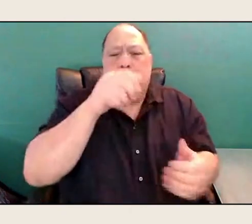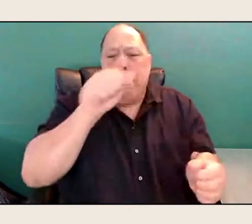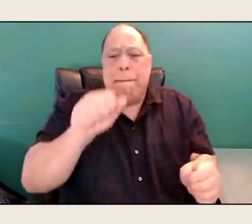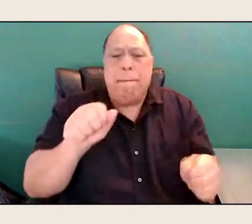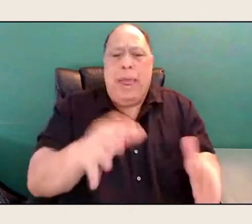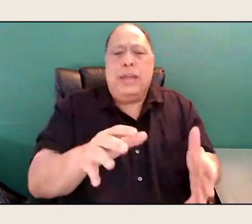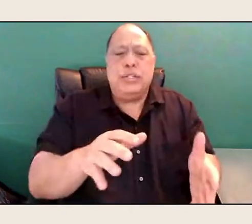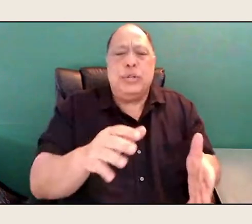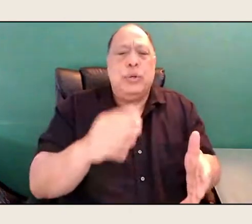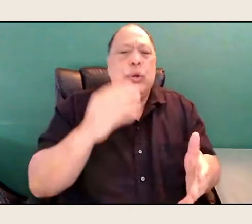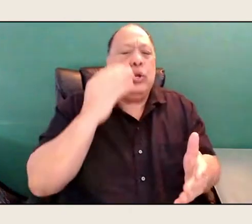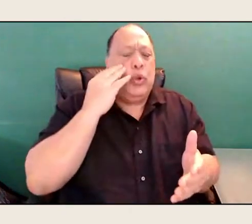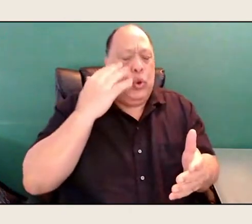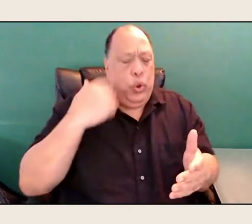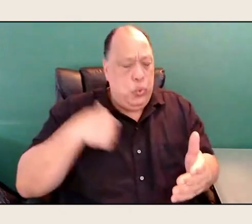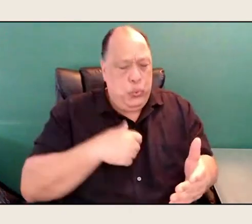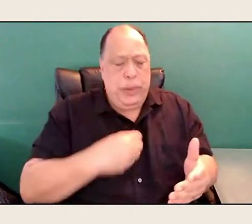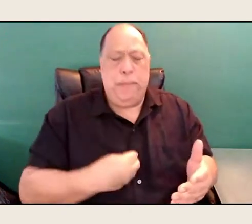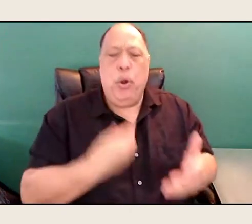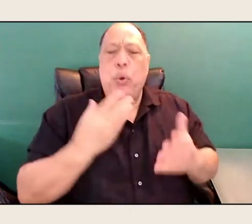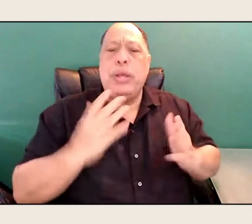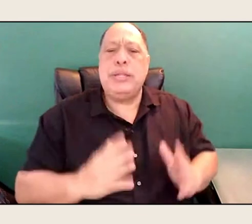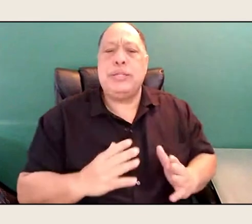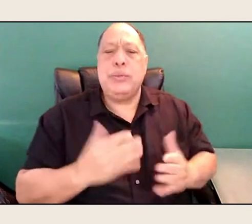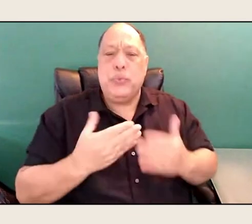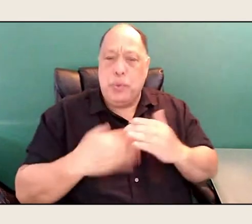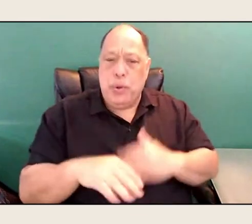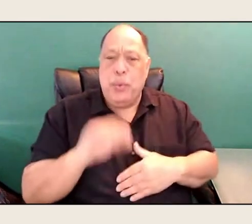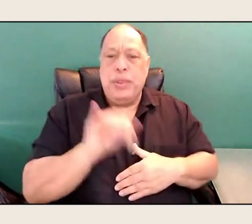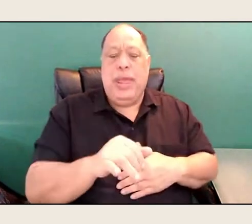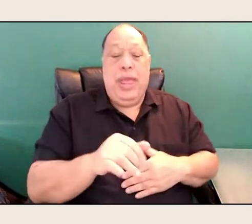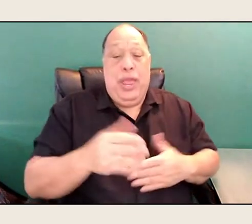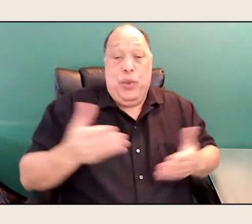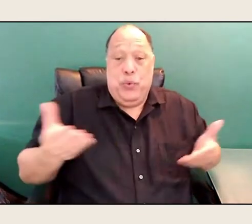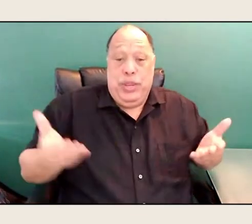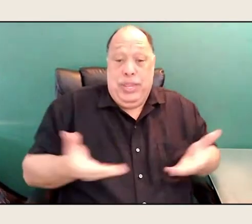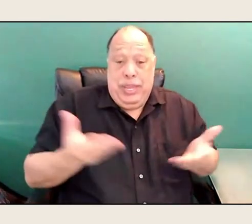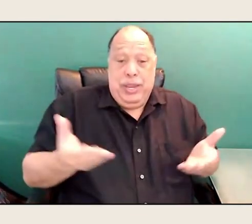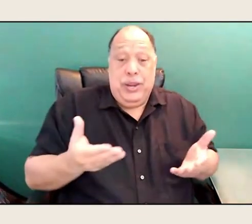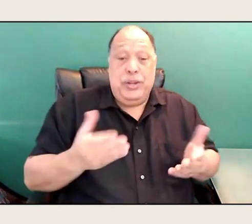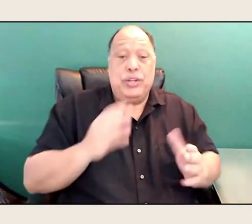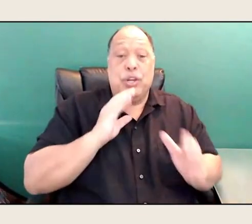is what we are here to communicate, the incommunicable.